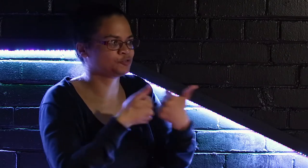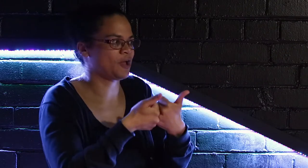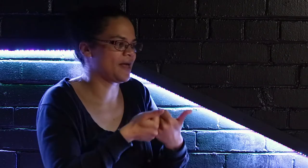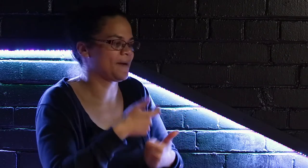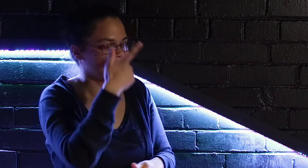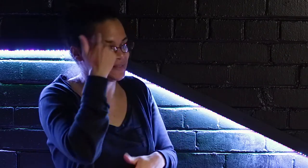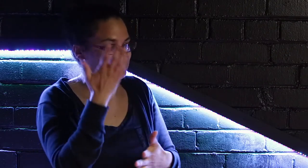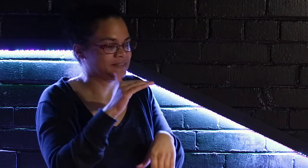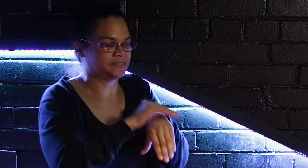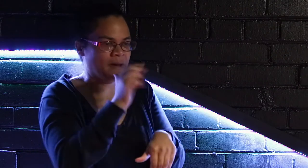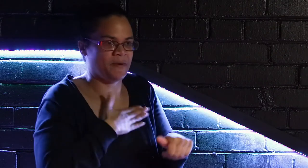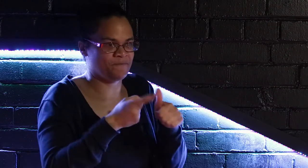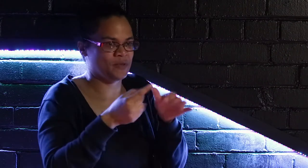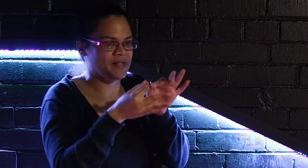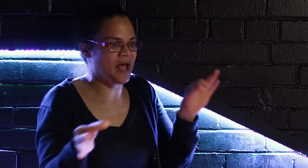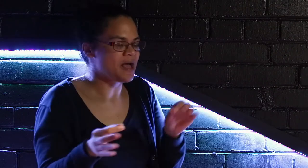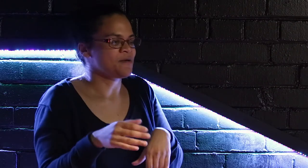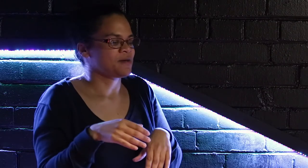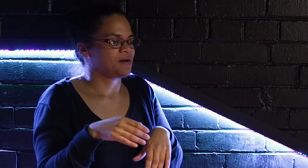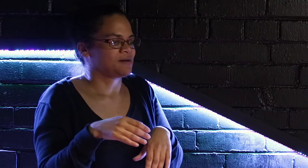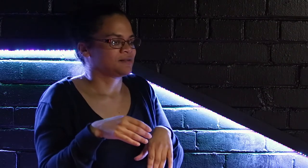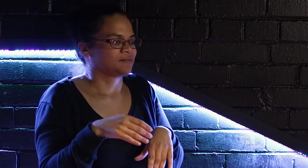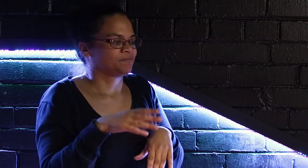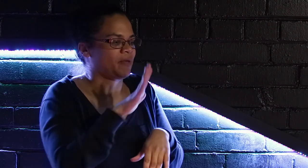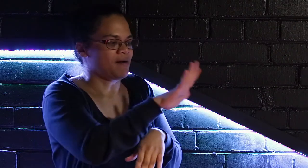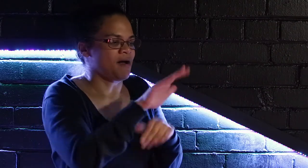times that I've ever worked with a hearing artist that didn't have an Interpreter. As I said, English isn't my first language.